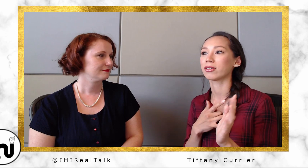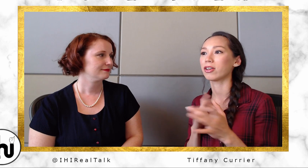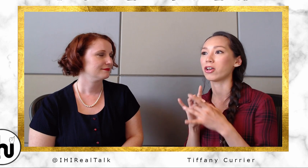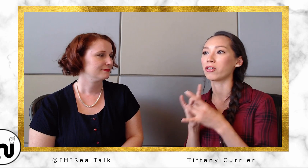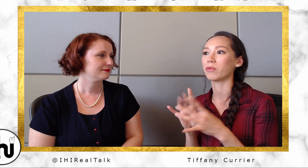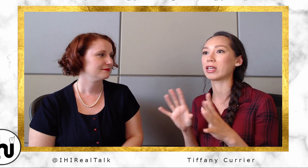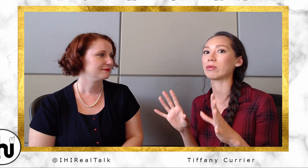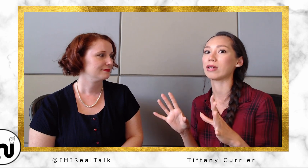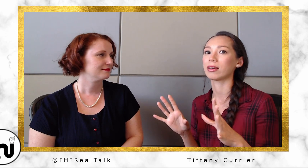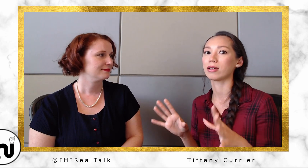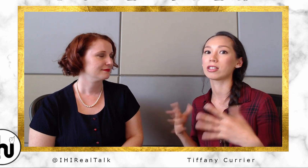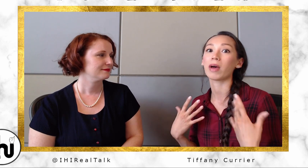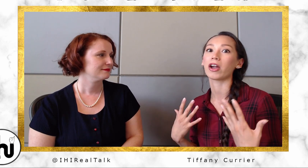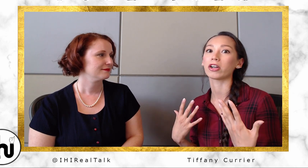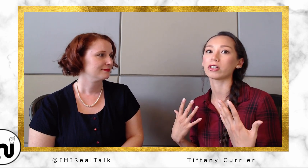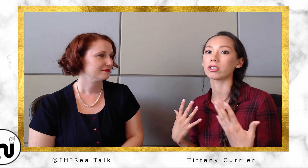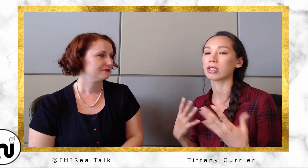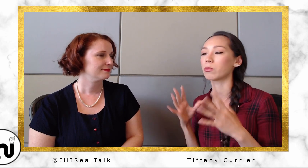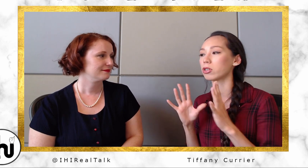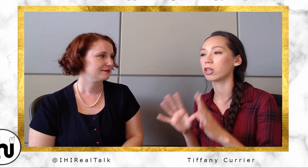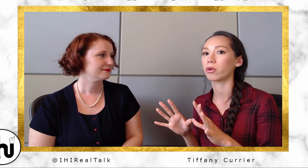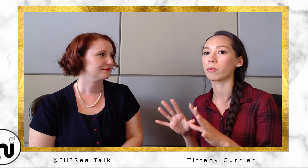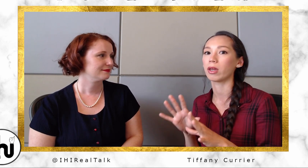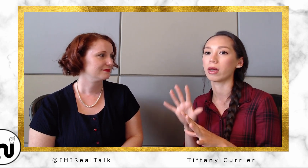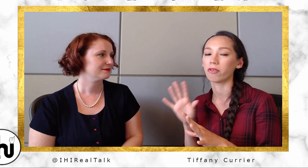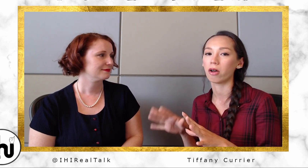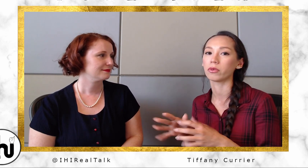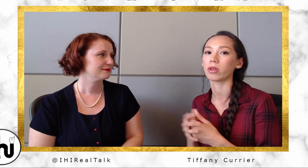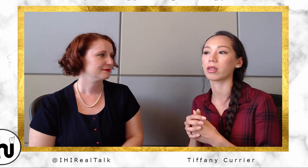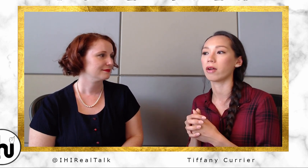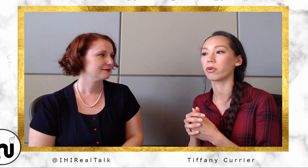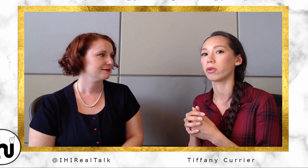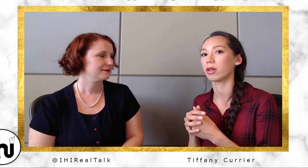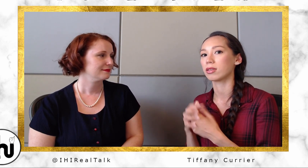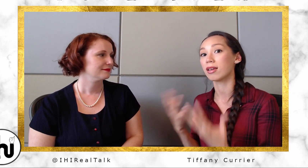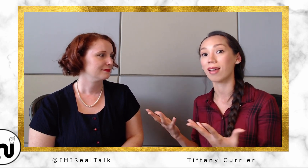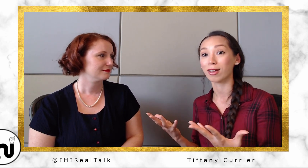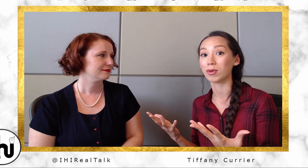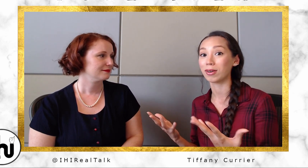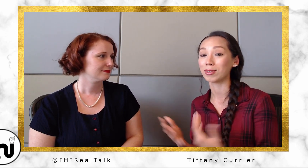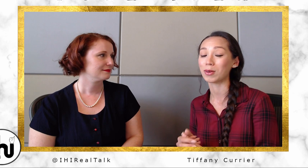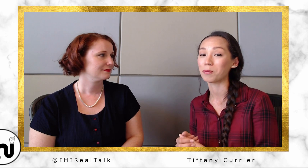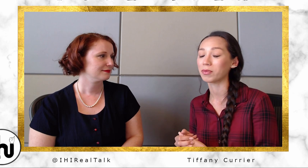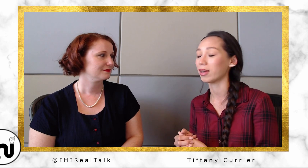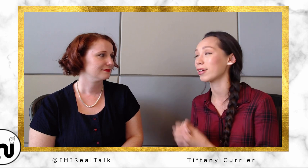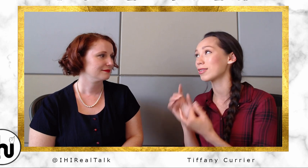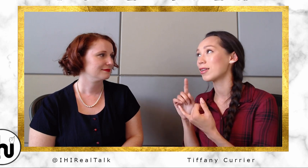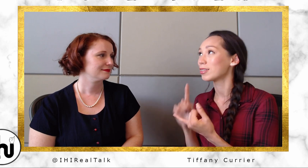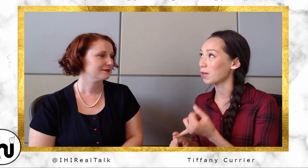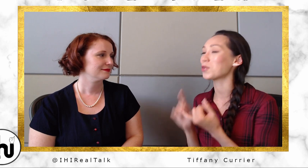You know, that makes me inspired just keep continuing being involved with everyone that's in that community. So I guess, Deaf community and